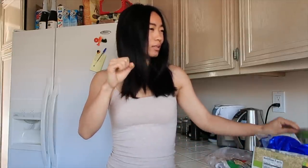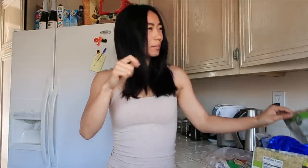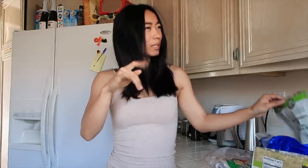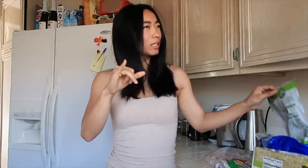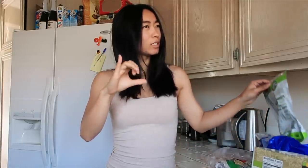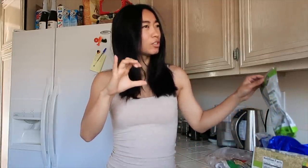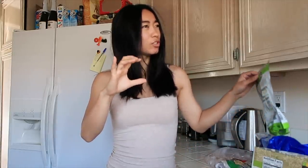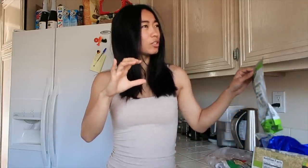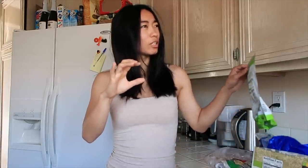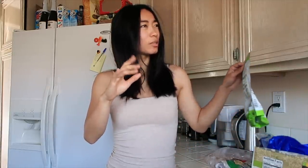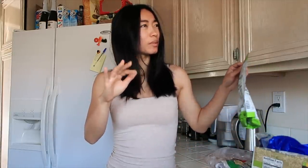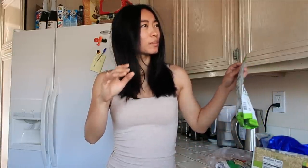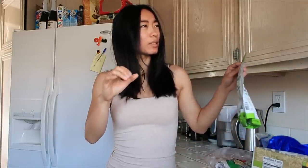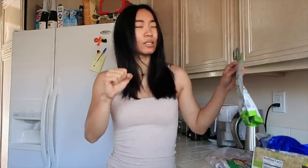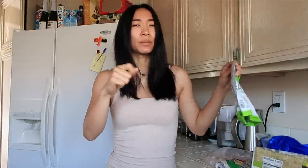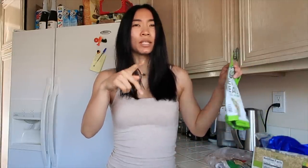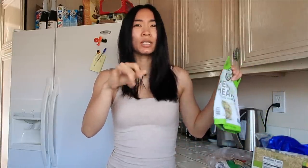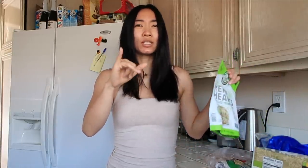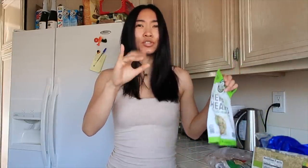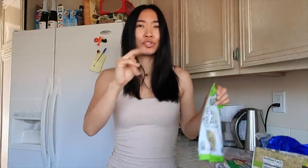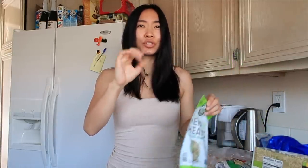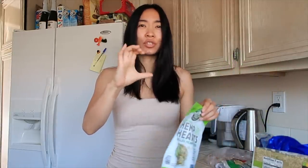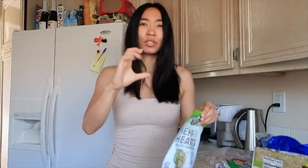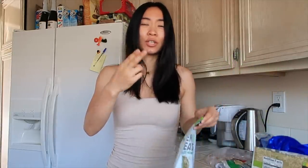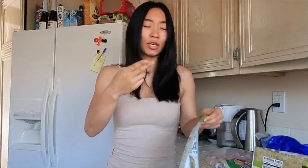🤨 spinac... how do you spell it Spinach!